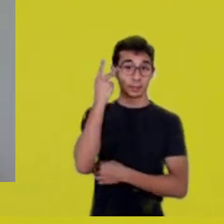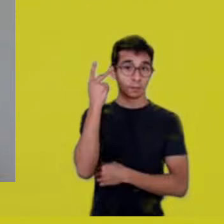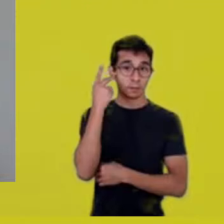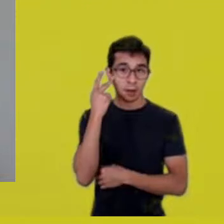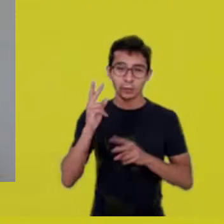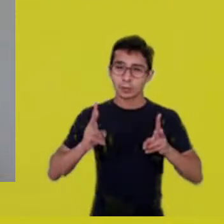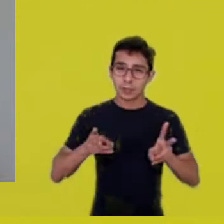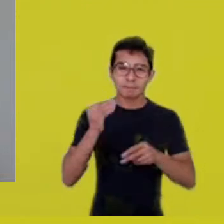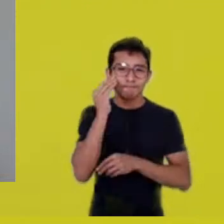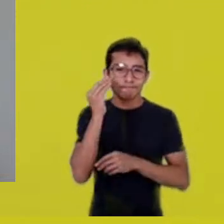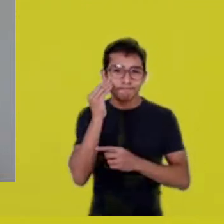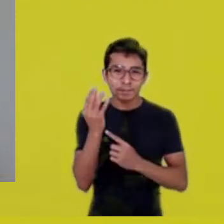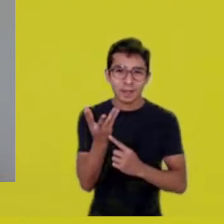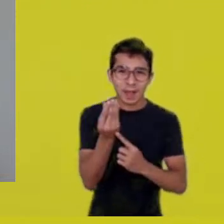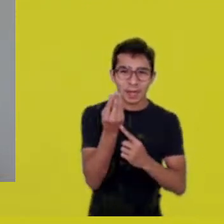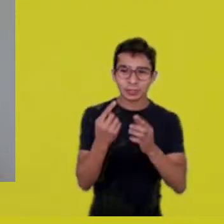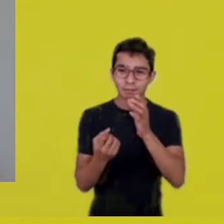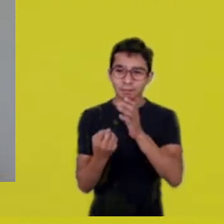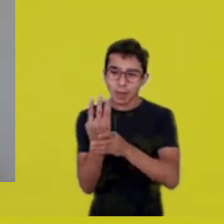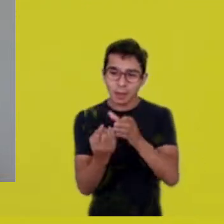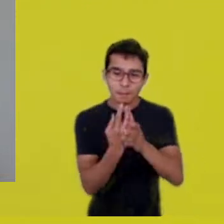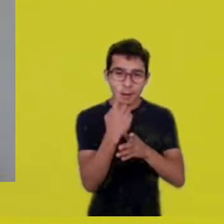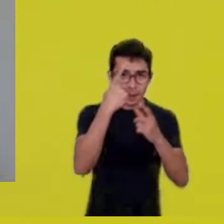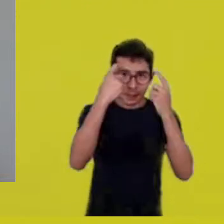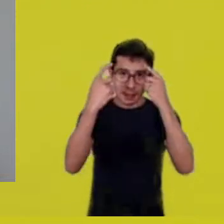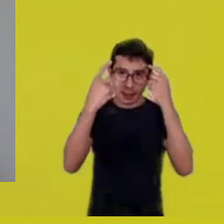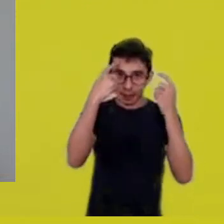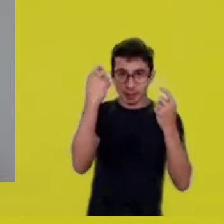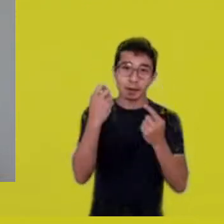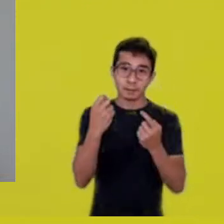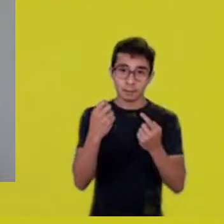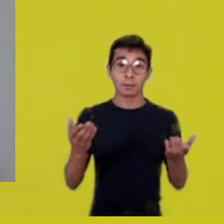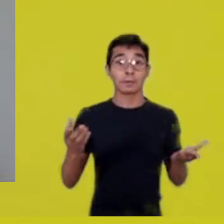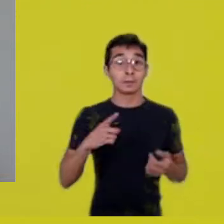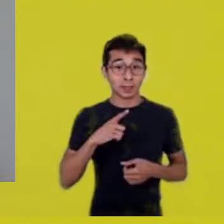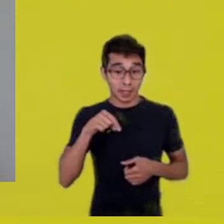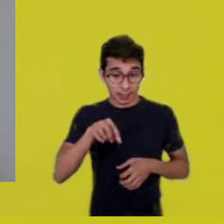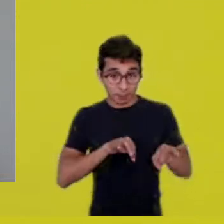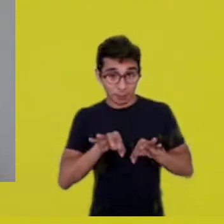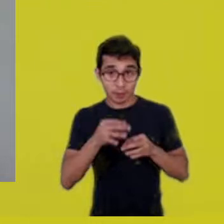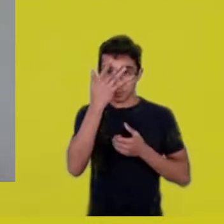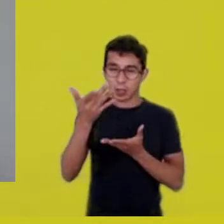with guest stagers, directors and collectives.